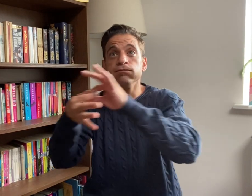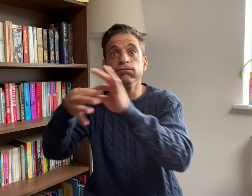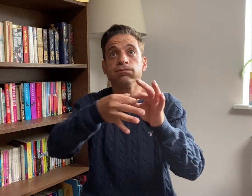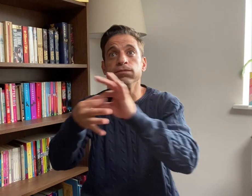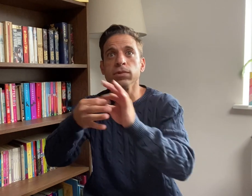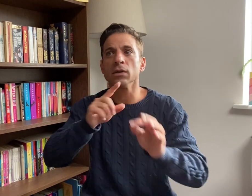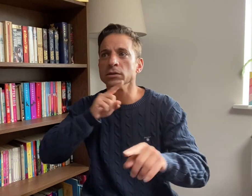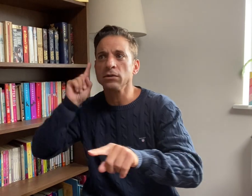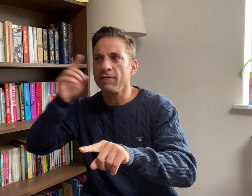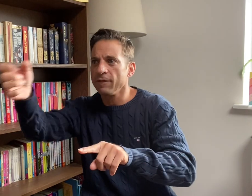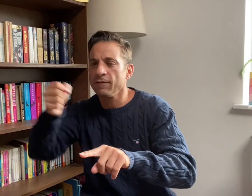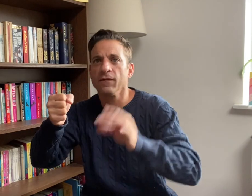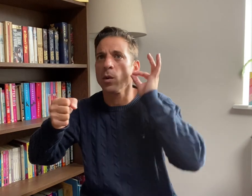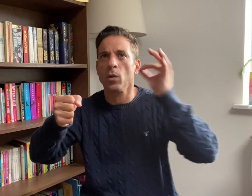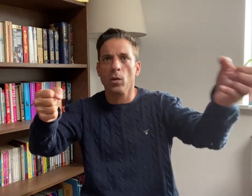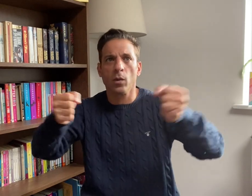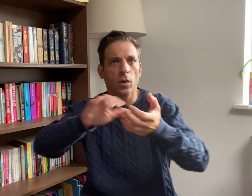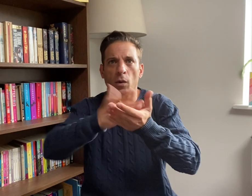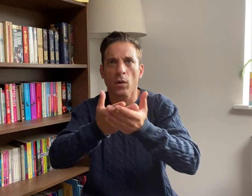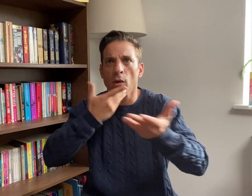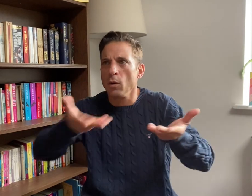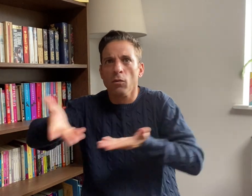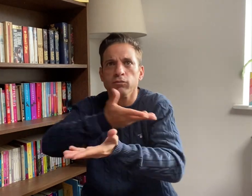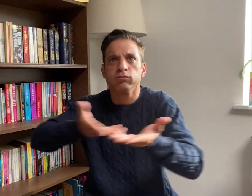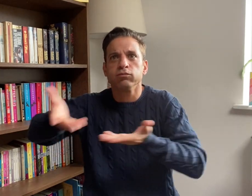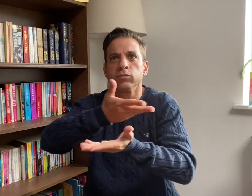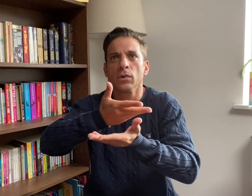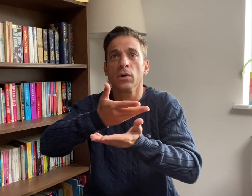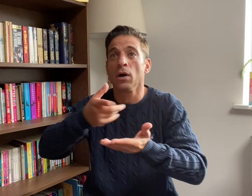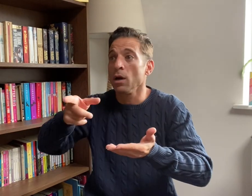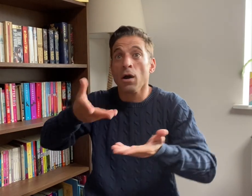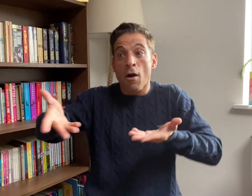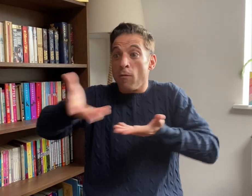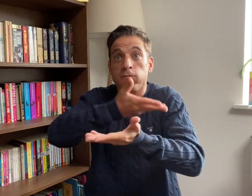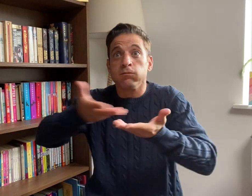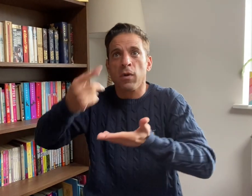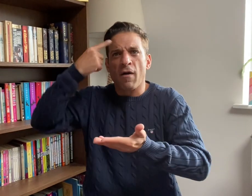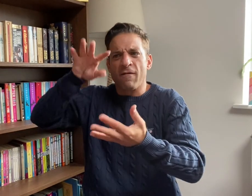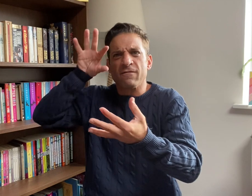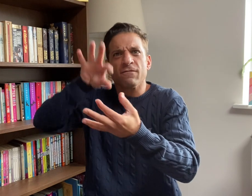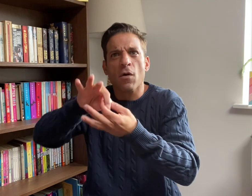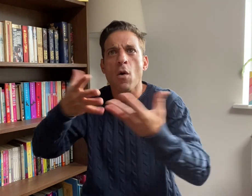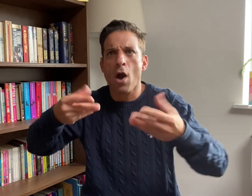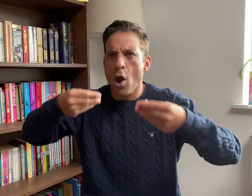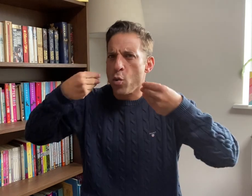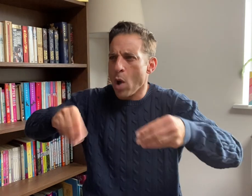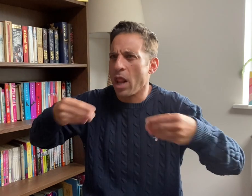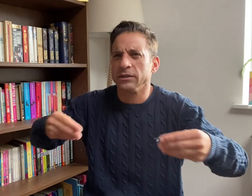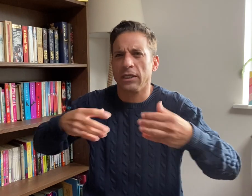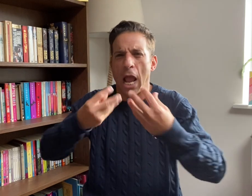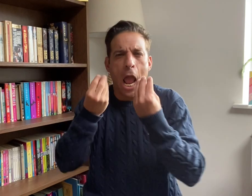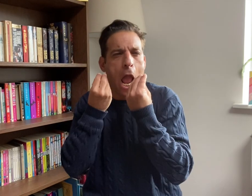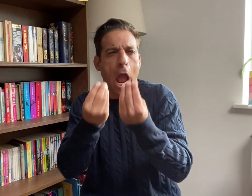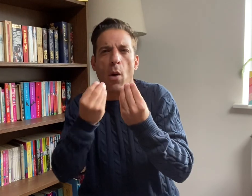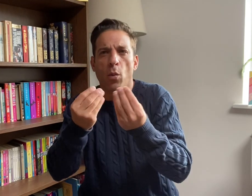They not only improved the quality of the information being delivered,